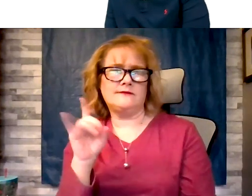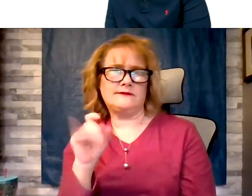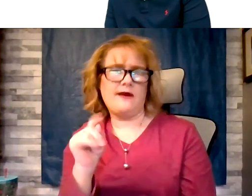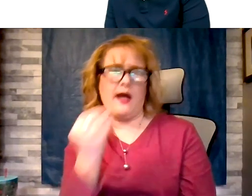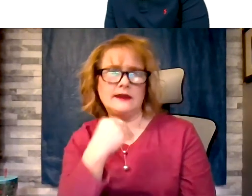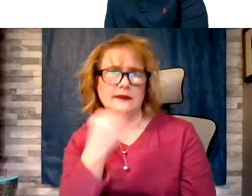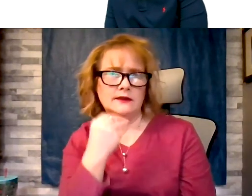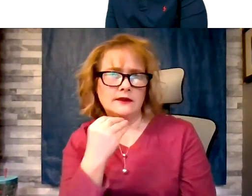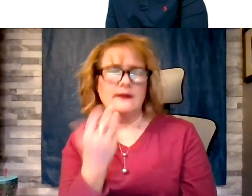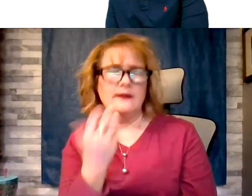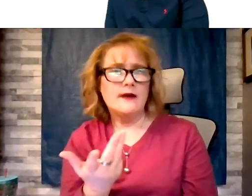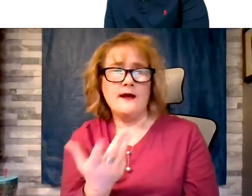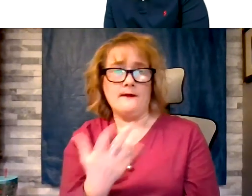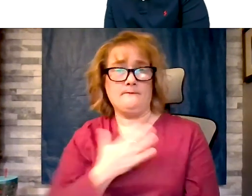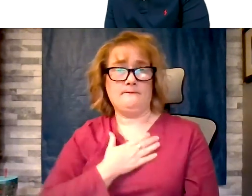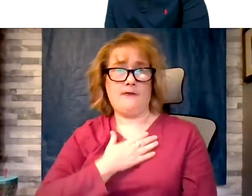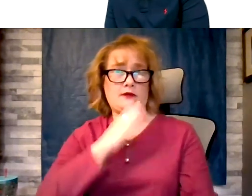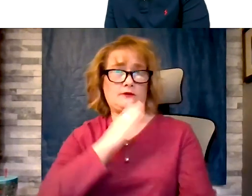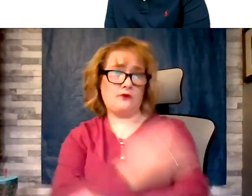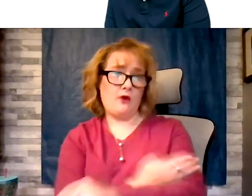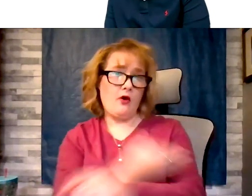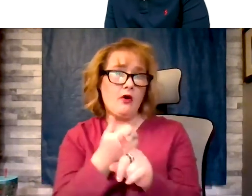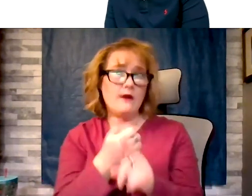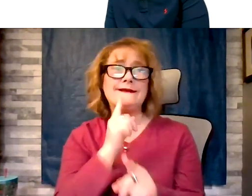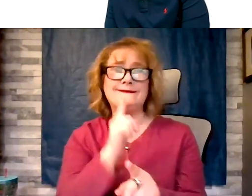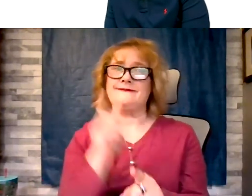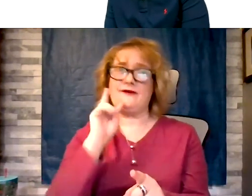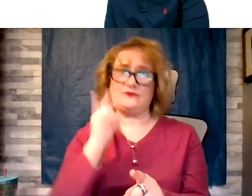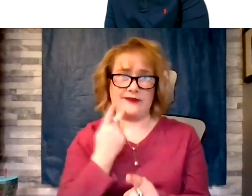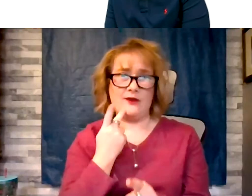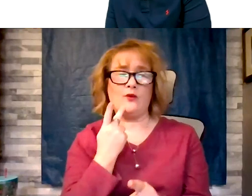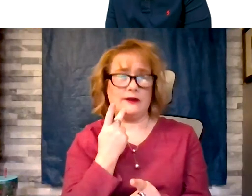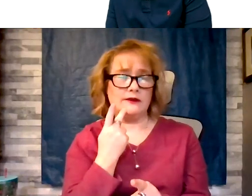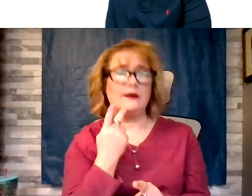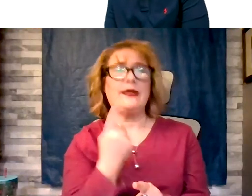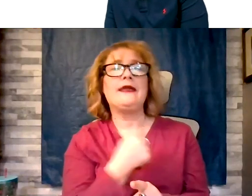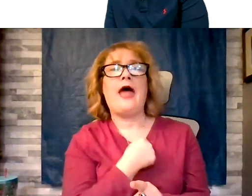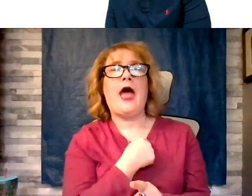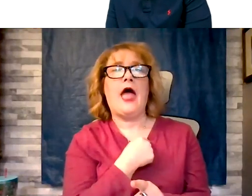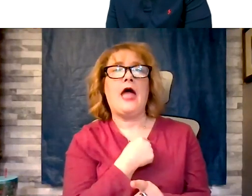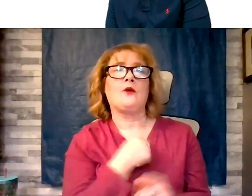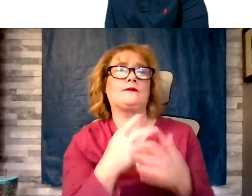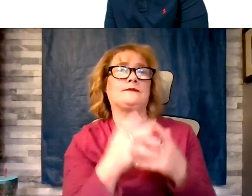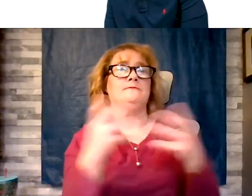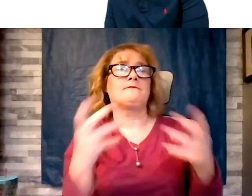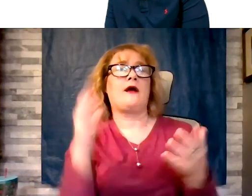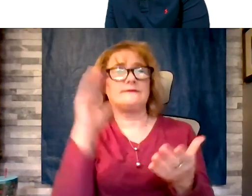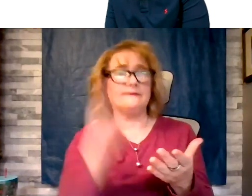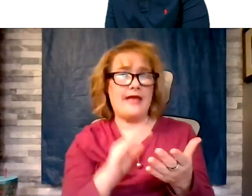daughter is a vegetarian. And I was much less worried after I learned more about this over the last several years, I was much